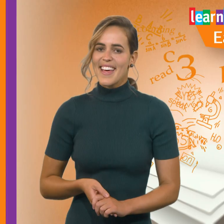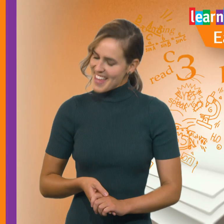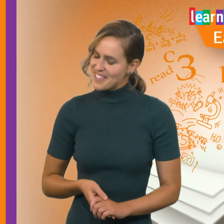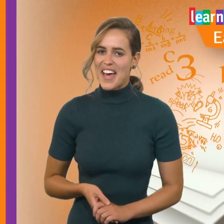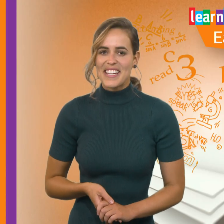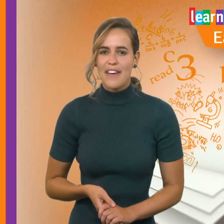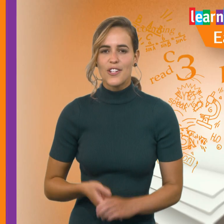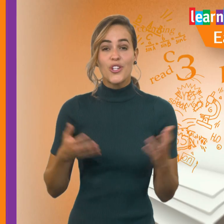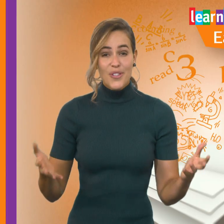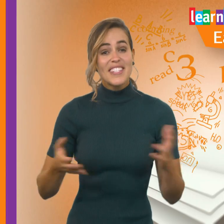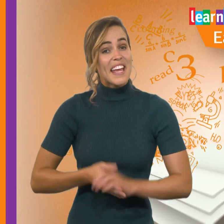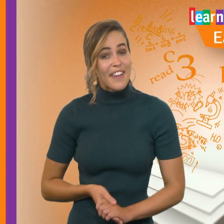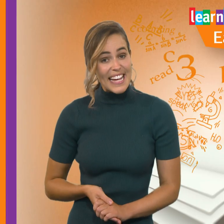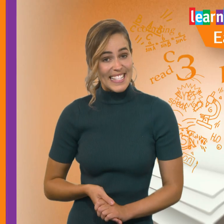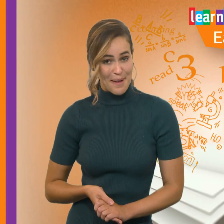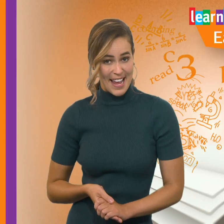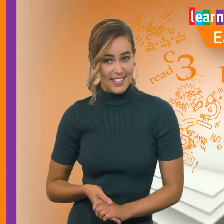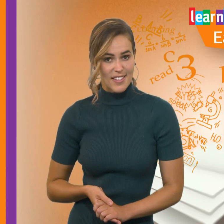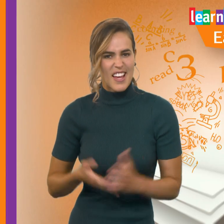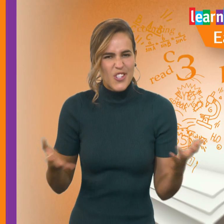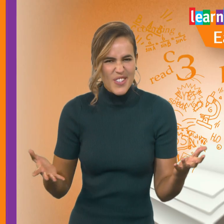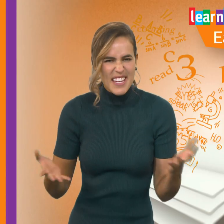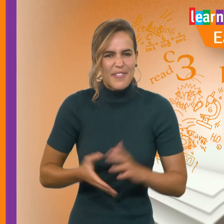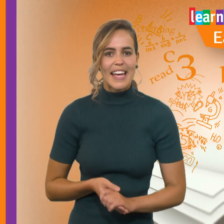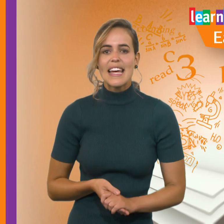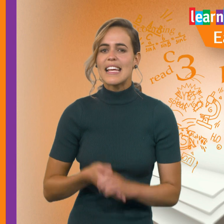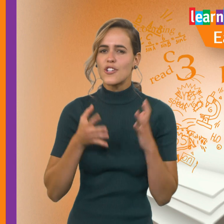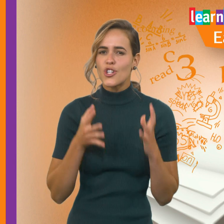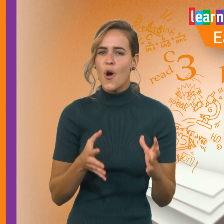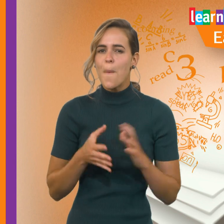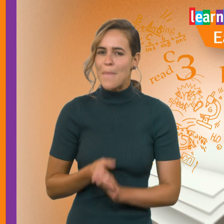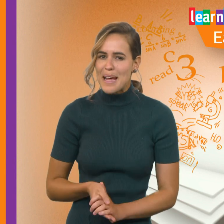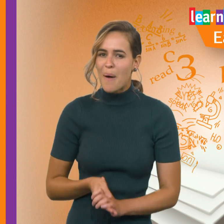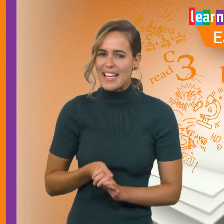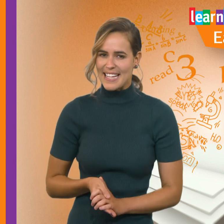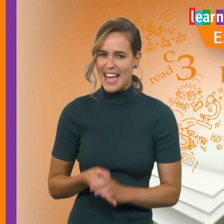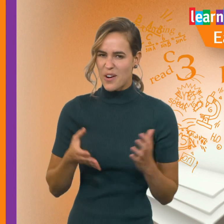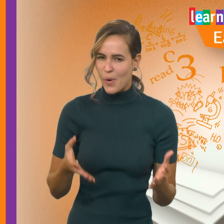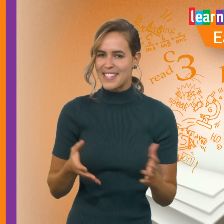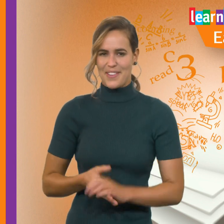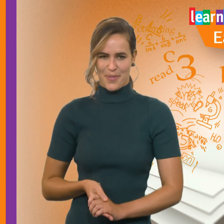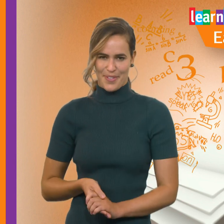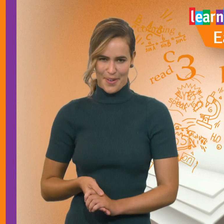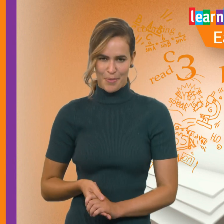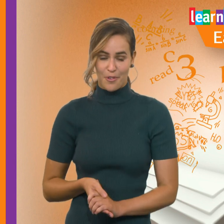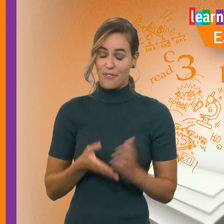Thanks for that, David. Juiced TV is up next. Juiced TV is a show made by kids at the Queensland Children’s Hospital,